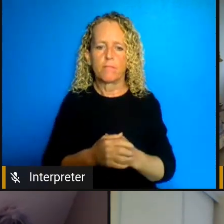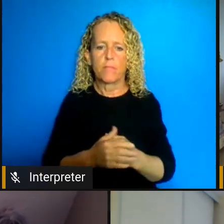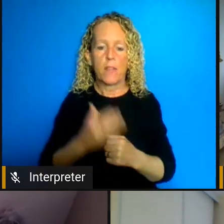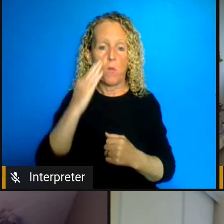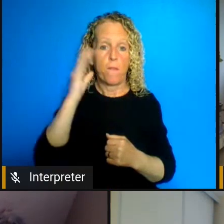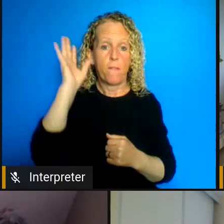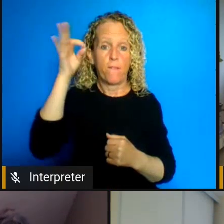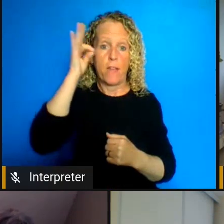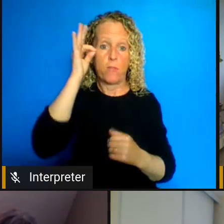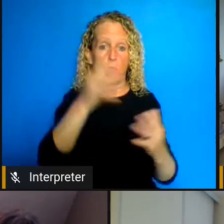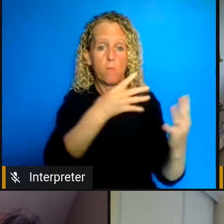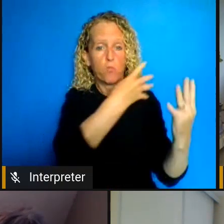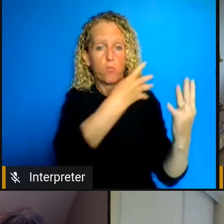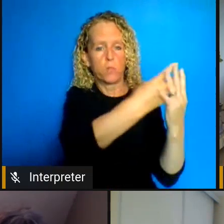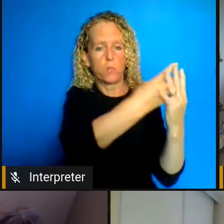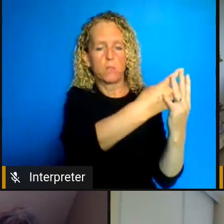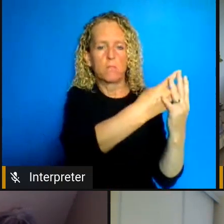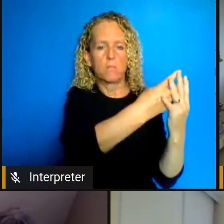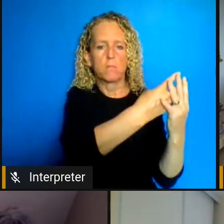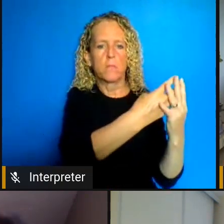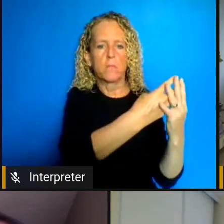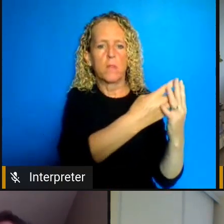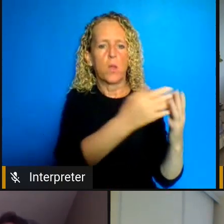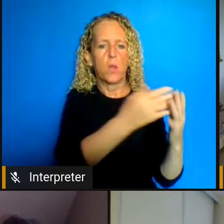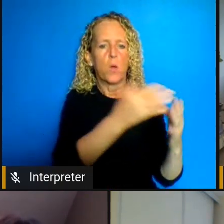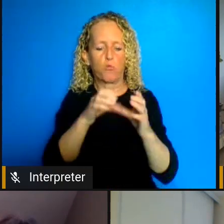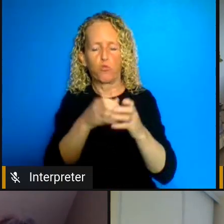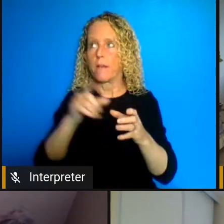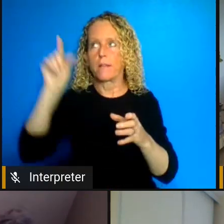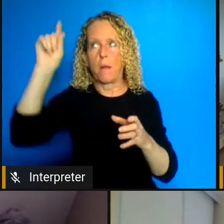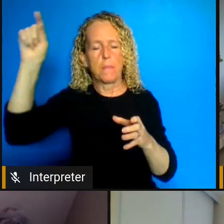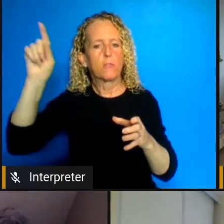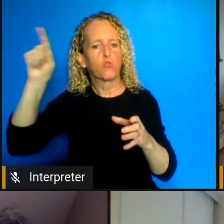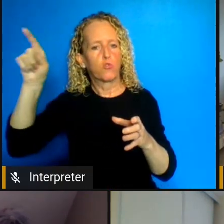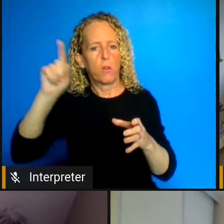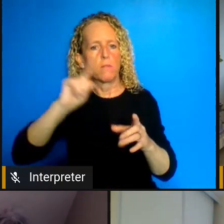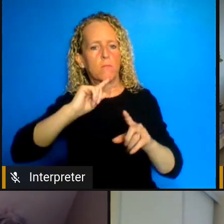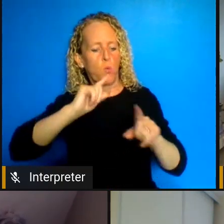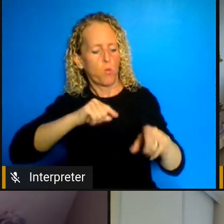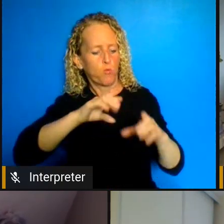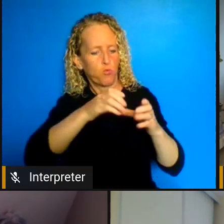should be mandated by the government to look into what happened and I mean well